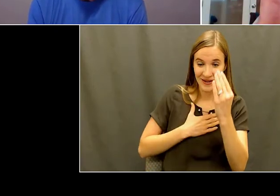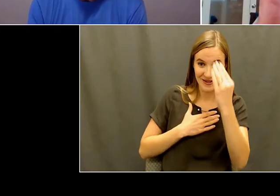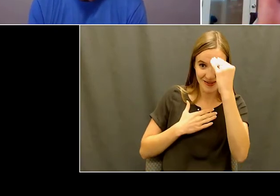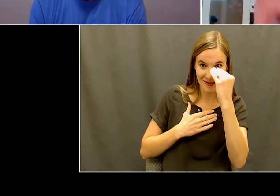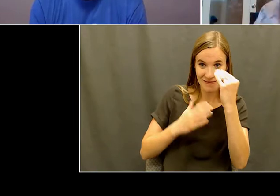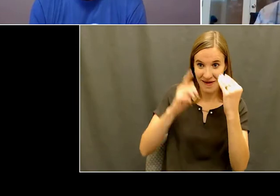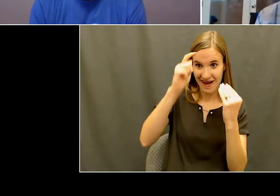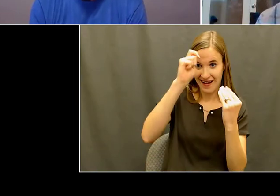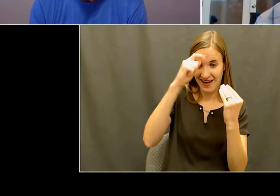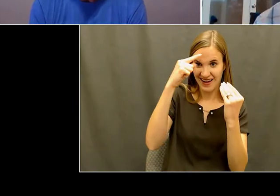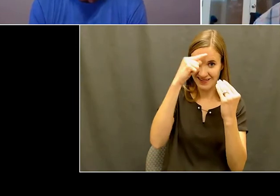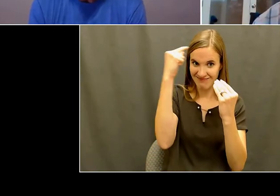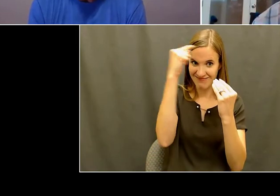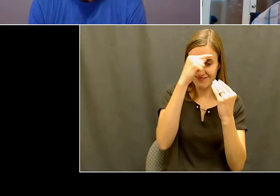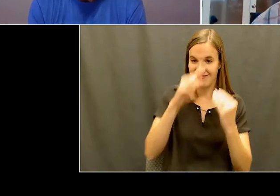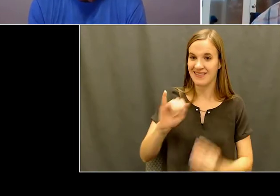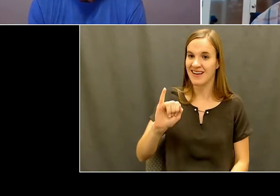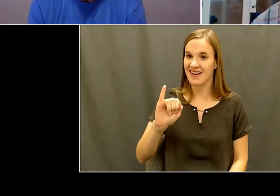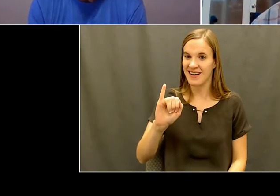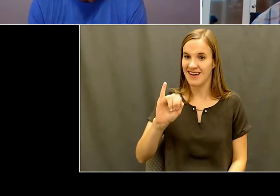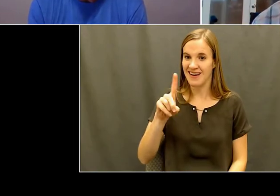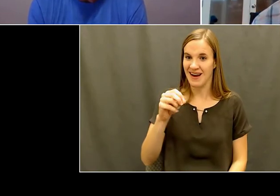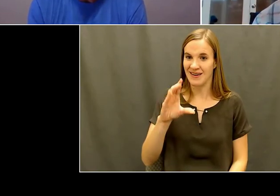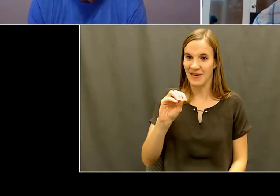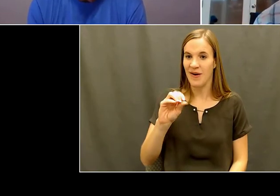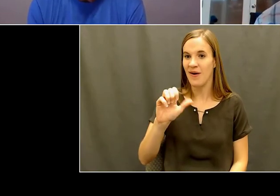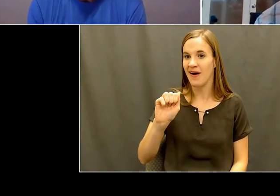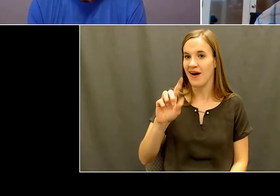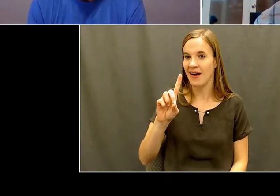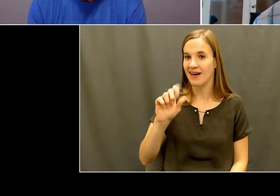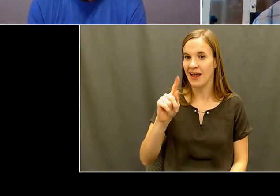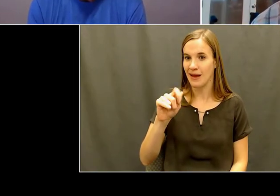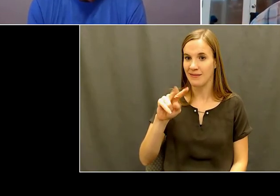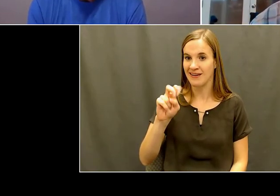Sports cap on I had the pleasure of being a coach a